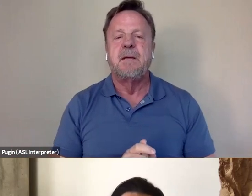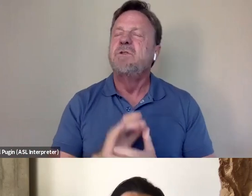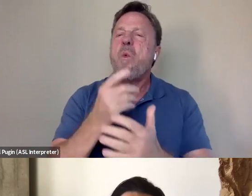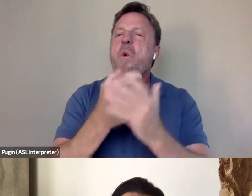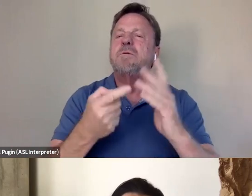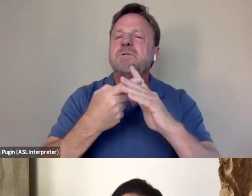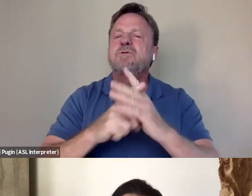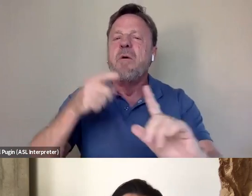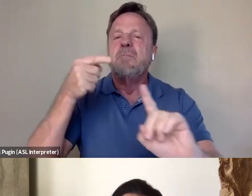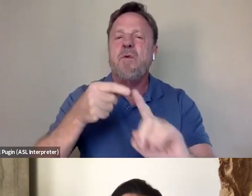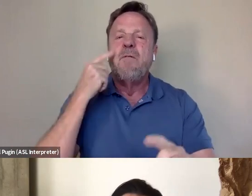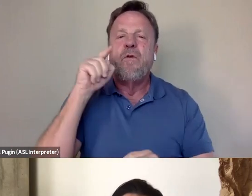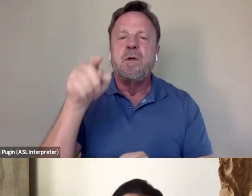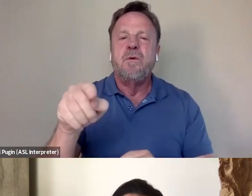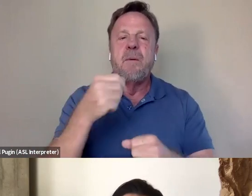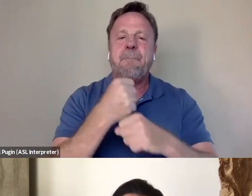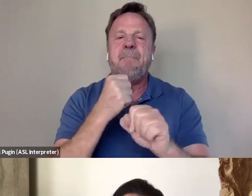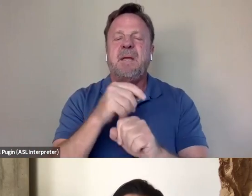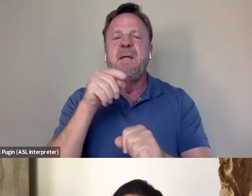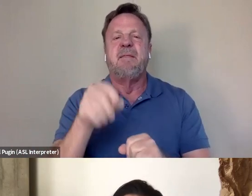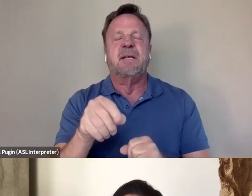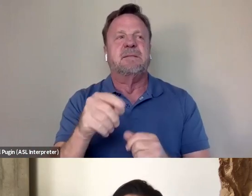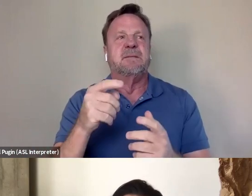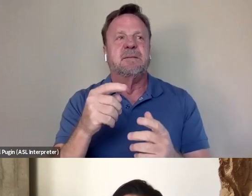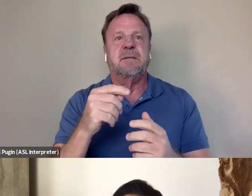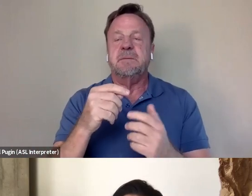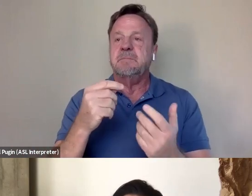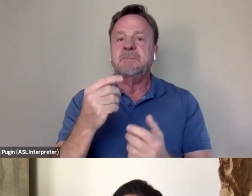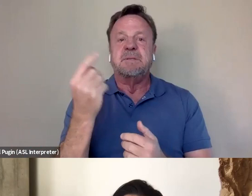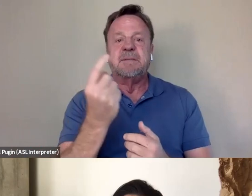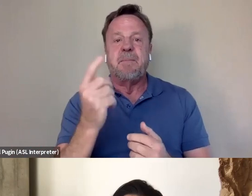in terms of making this leap from being somebody invested in Bruce Lee's story